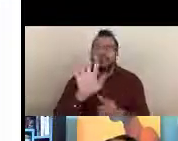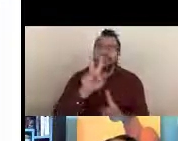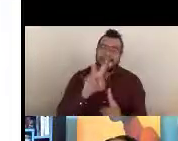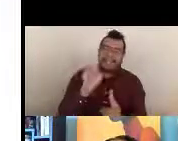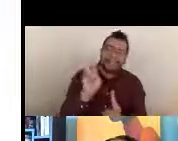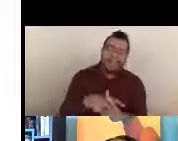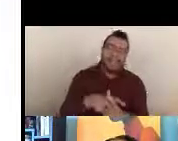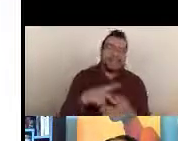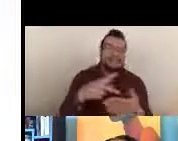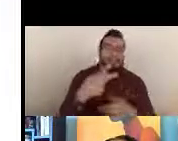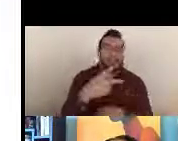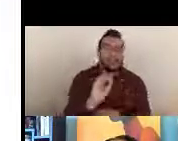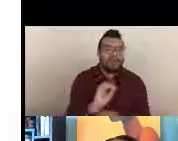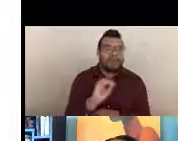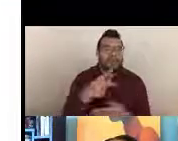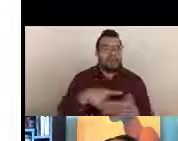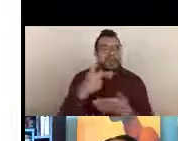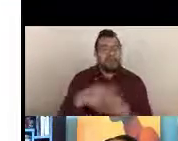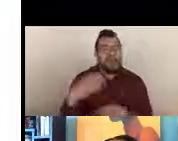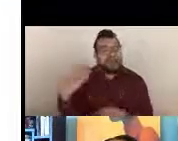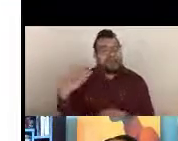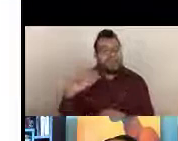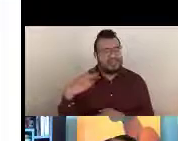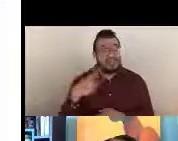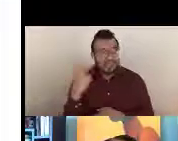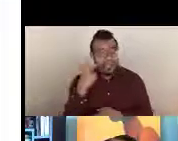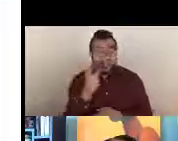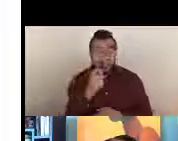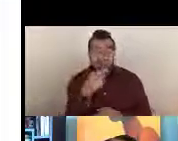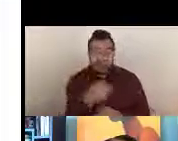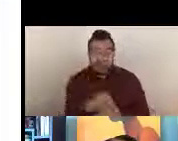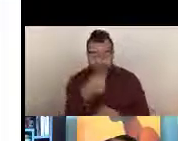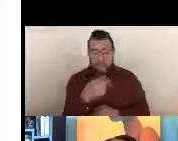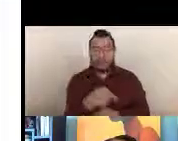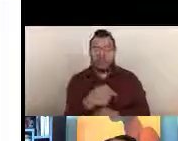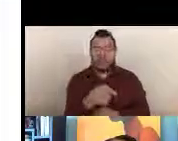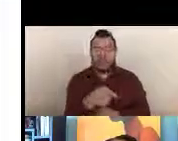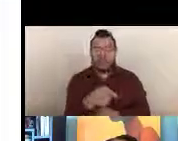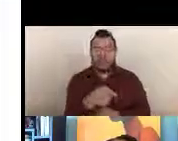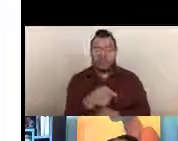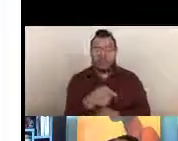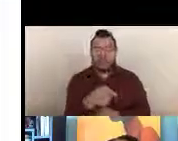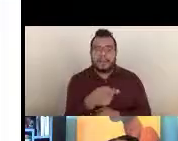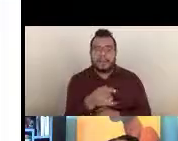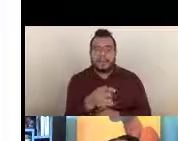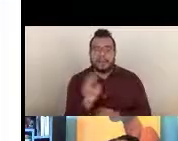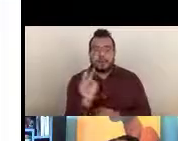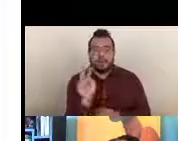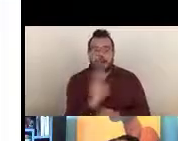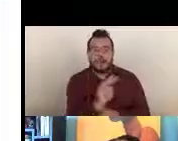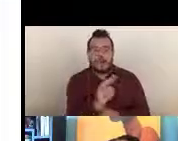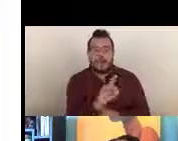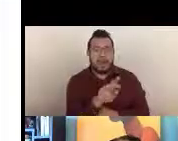You will be able to see who your assigned program officer is if you look at the upper left hand corner